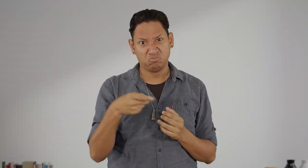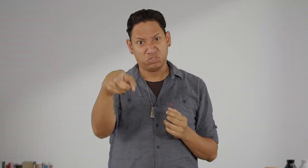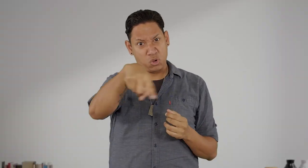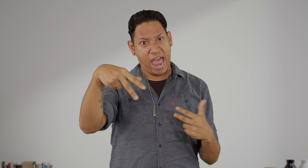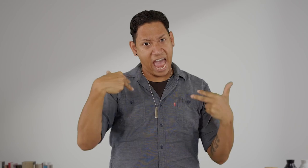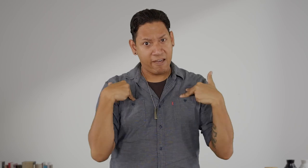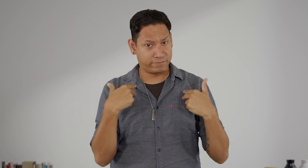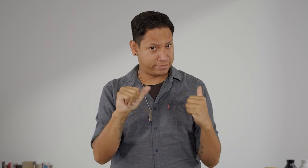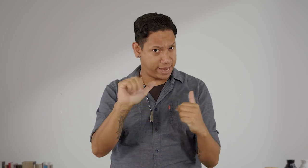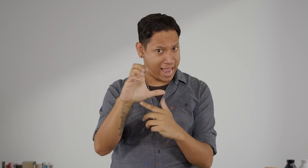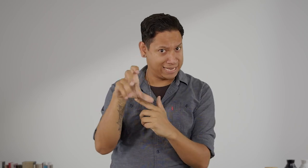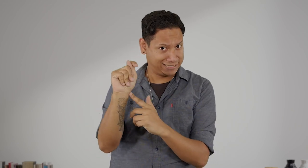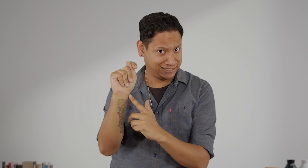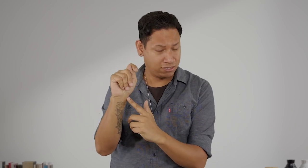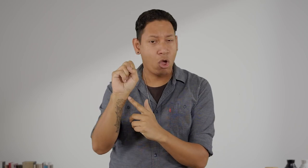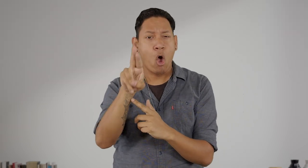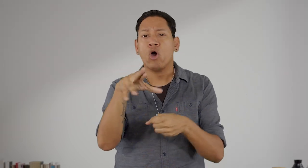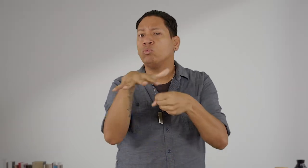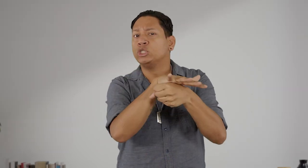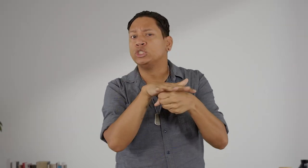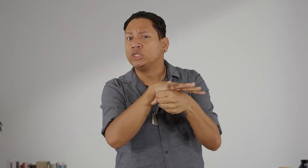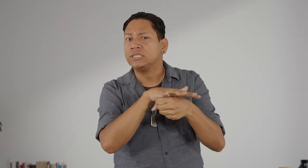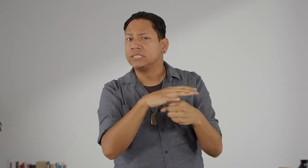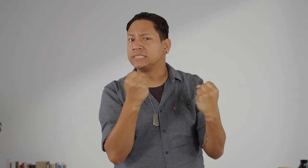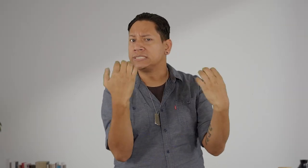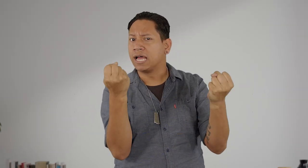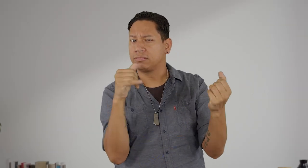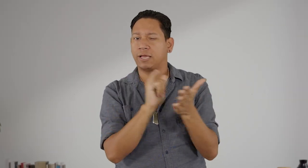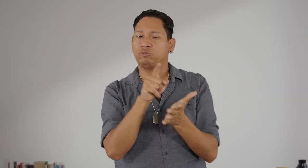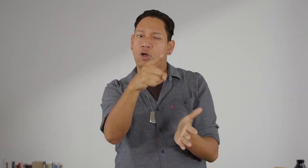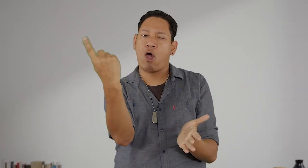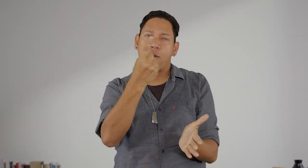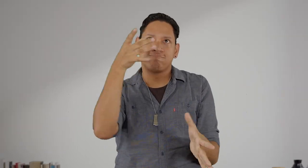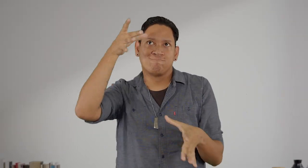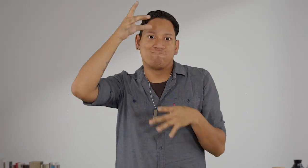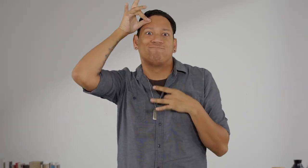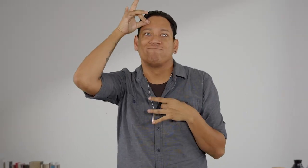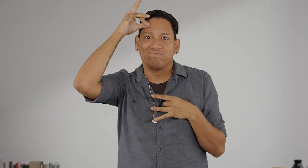What is your regional sign that you’ve kept it since?